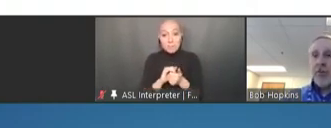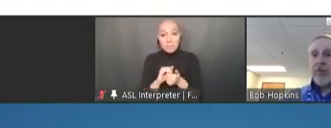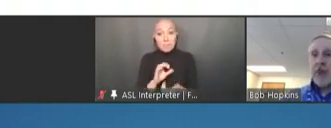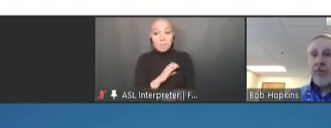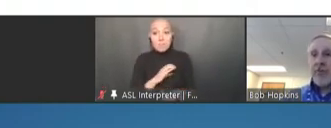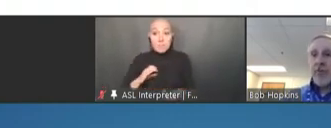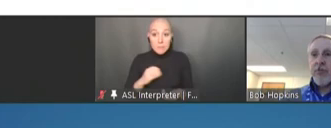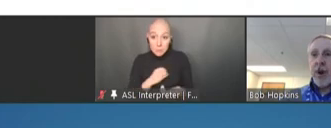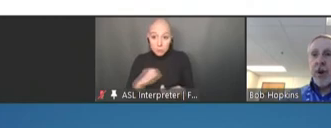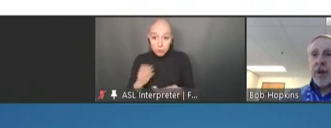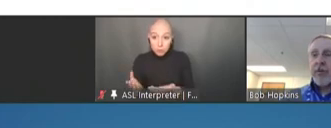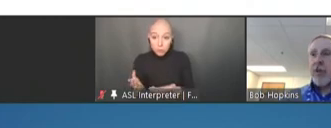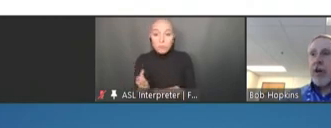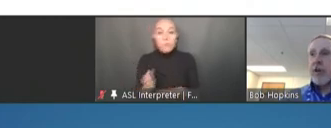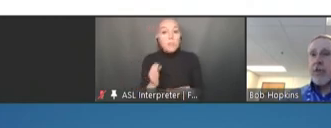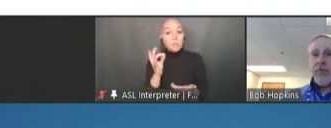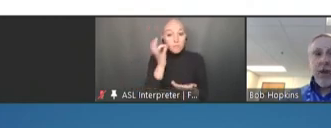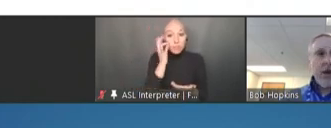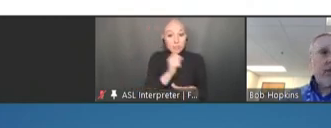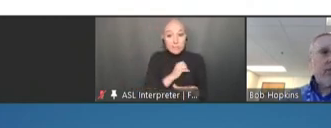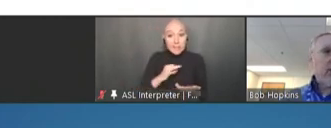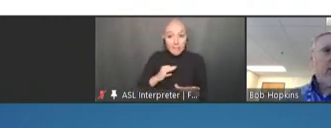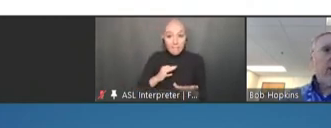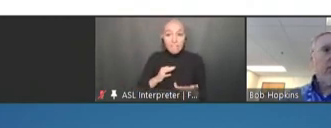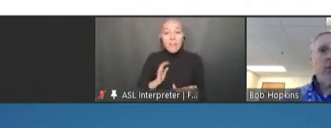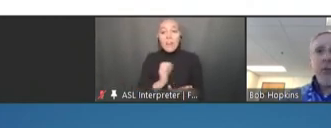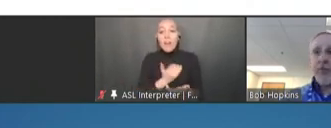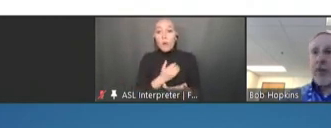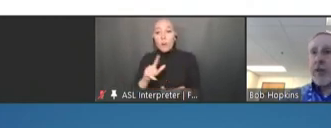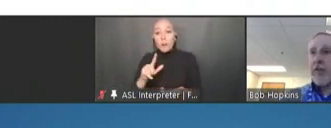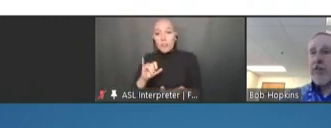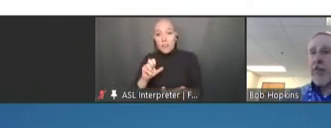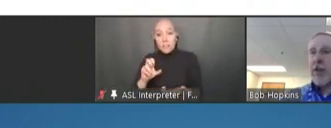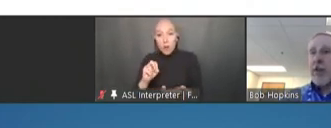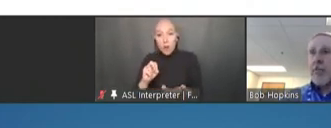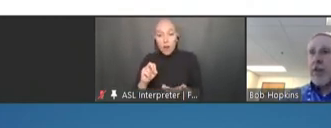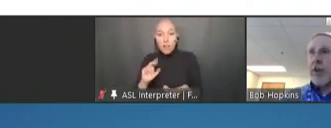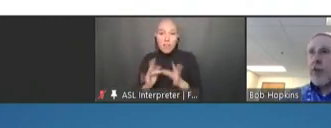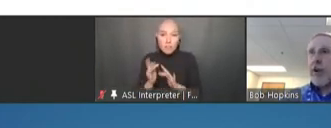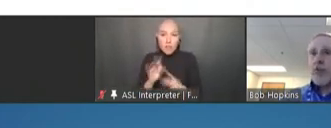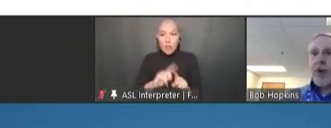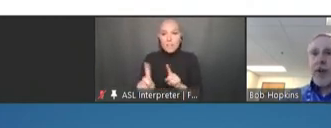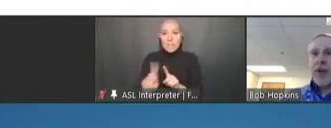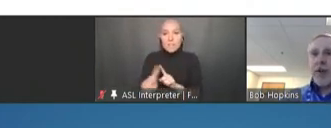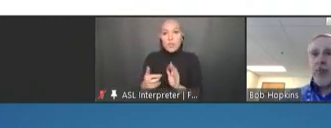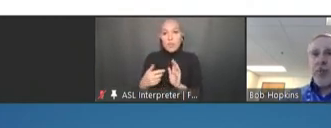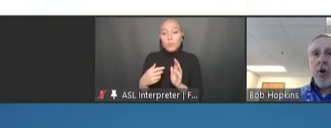staffers, our liaison, and other representatives. And I think we have to recognize, we're part of